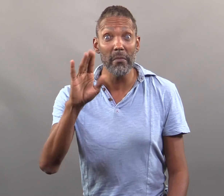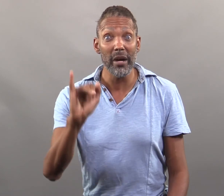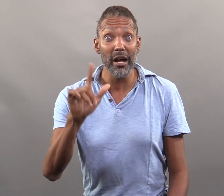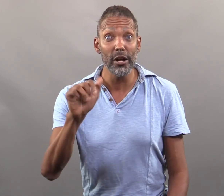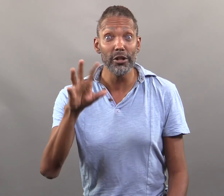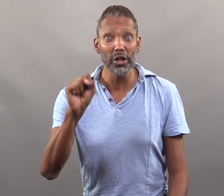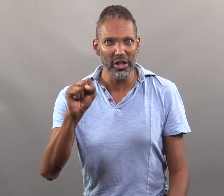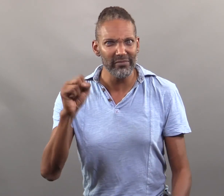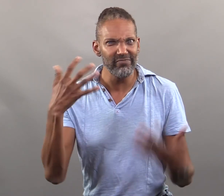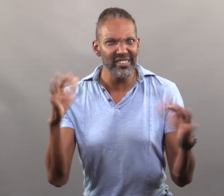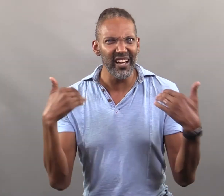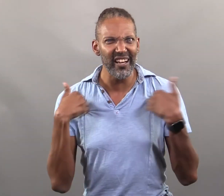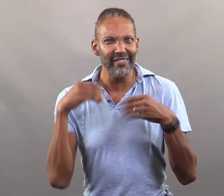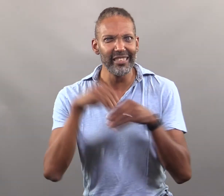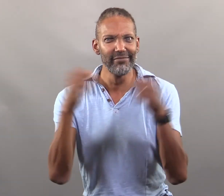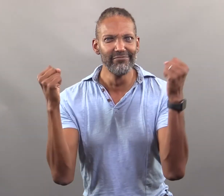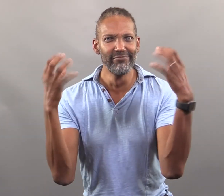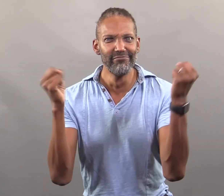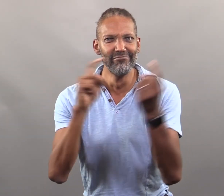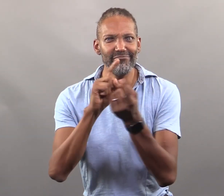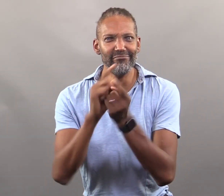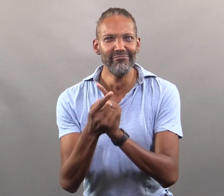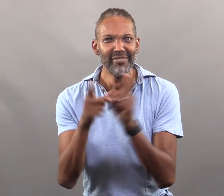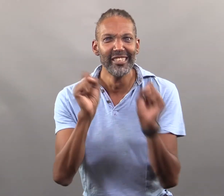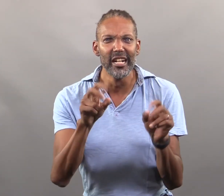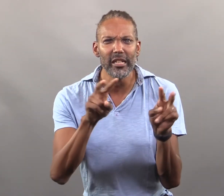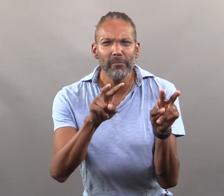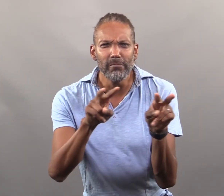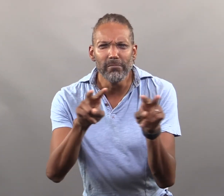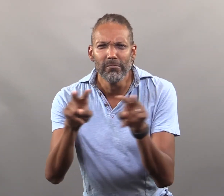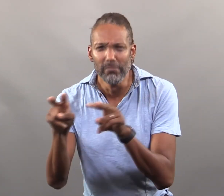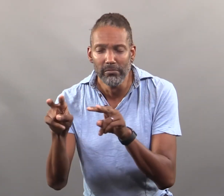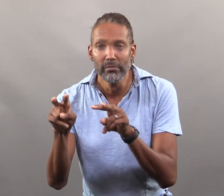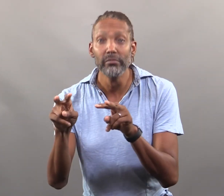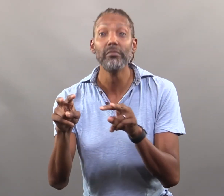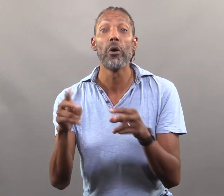To review the bylaws, available in ASL!